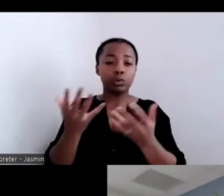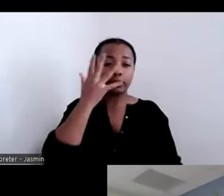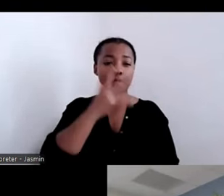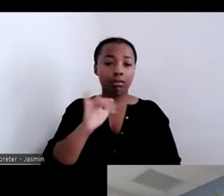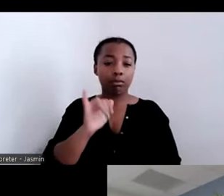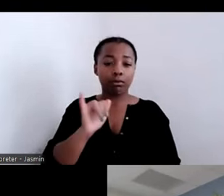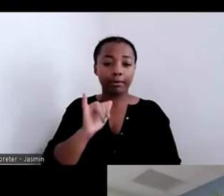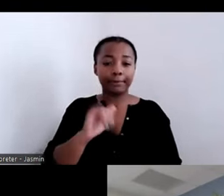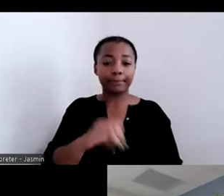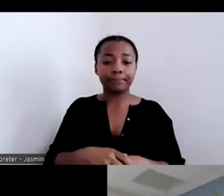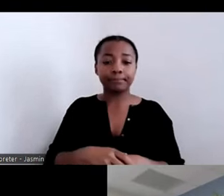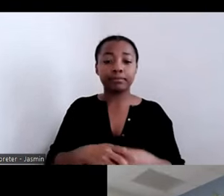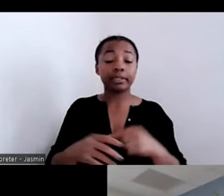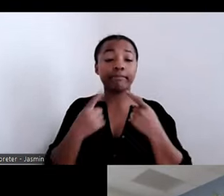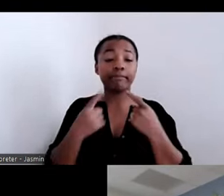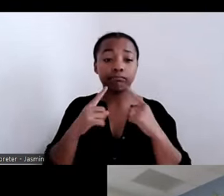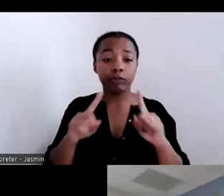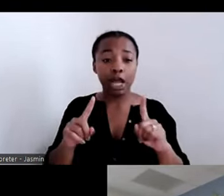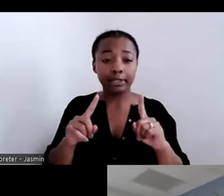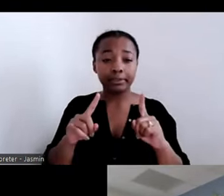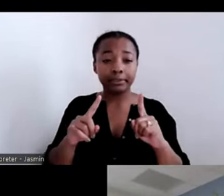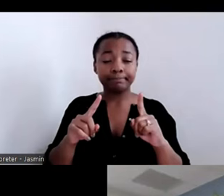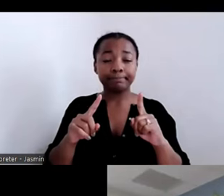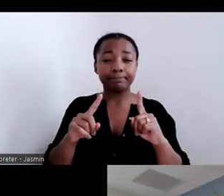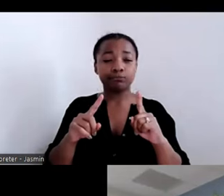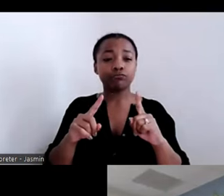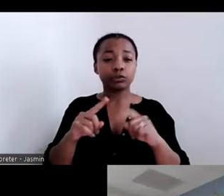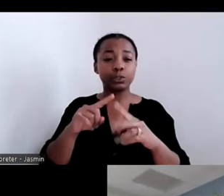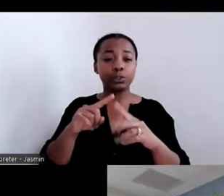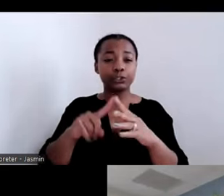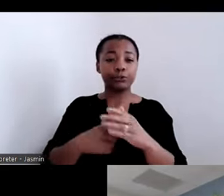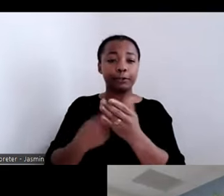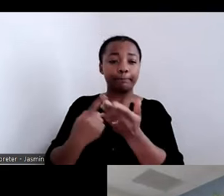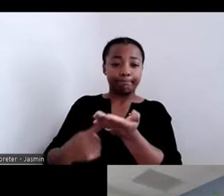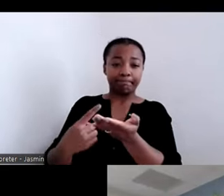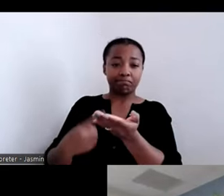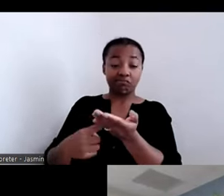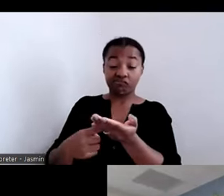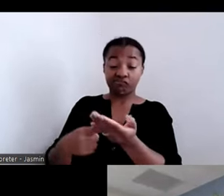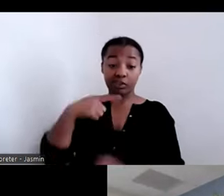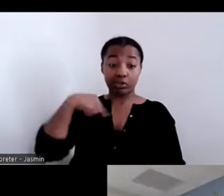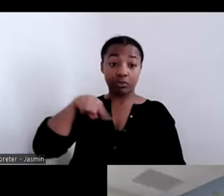is, is it making a positive difference for people? We could speak the rest of the time